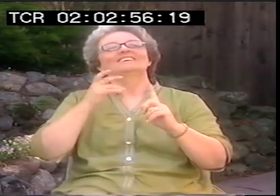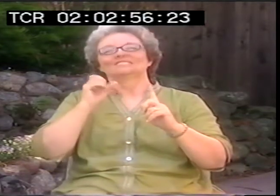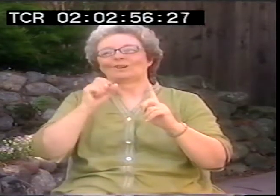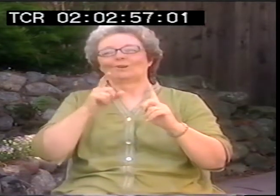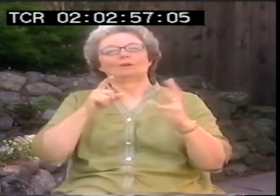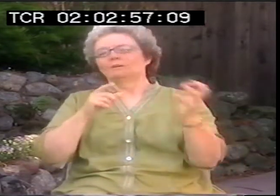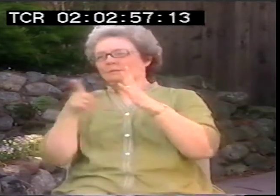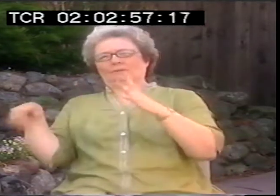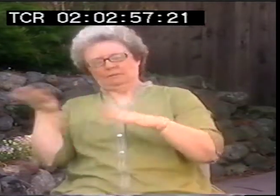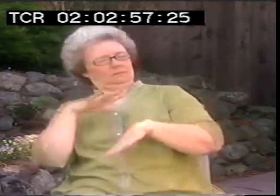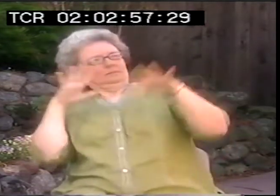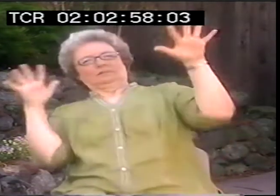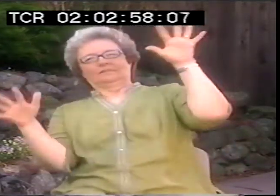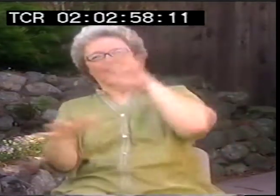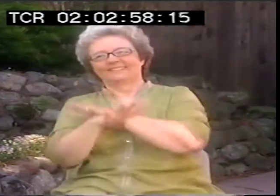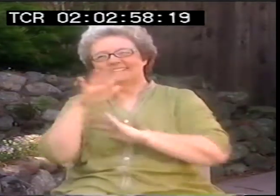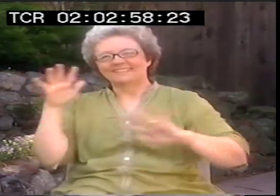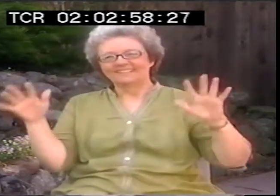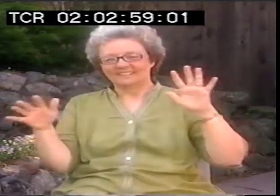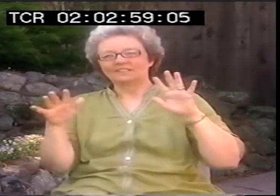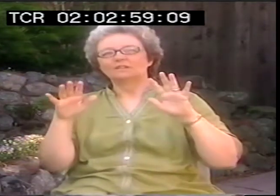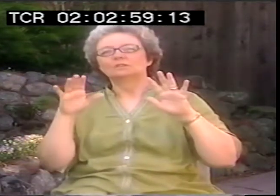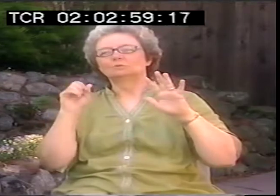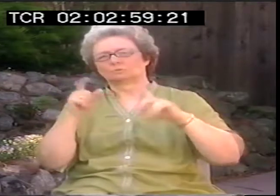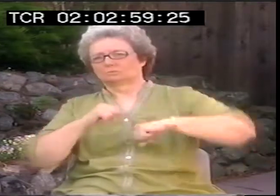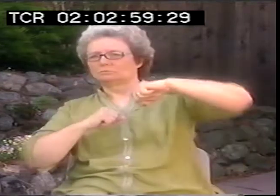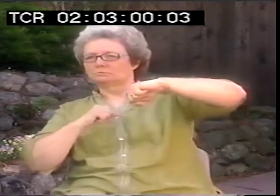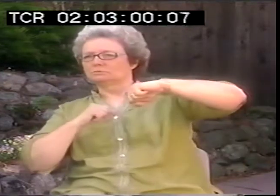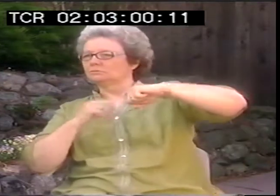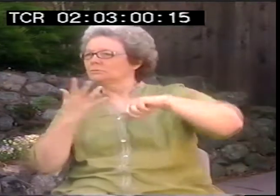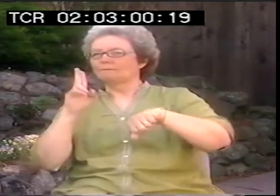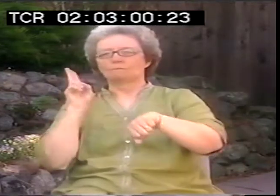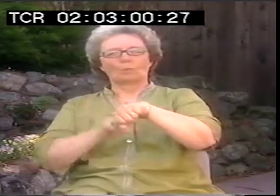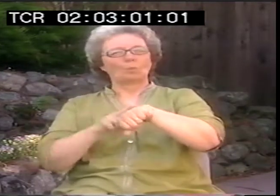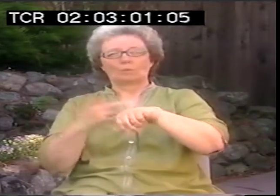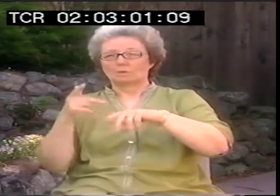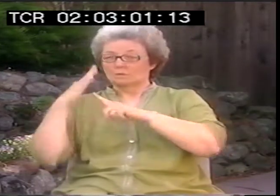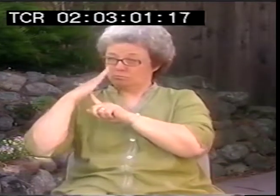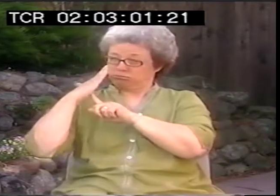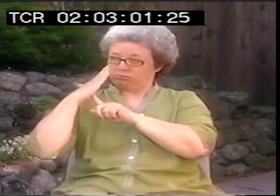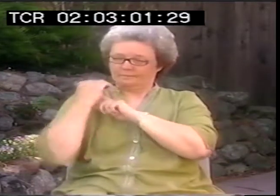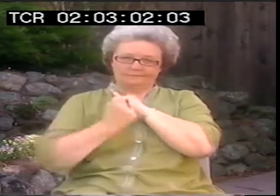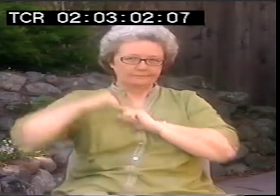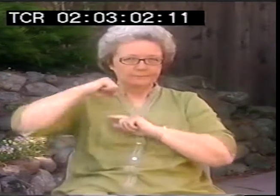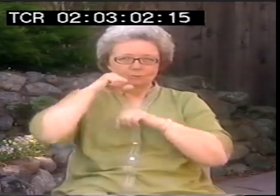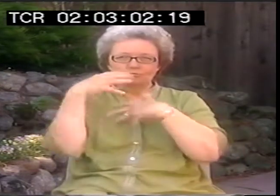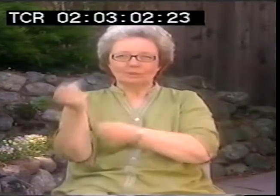yet. They weren't familiar with this and you just kind of took them by storm and they didn't know what it was, so of course, they were resistant.